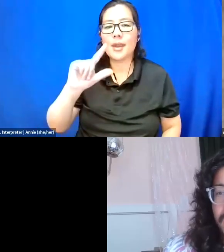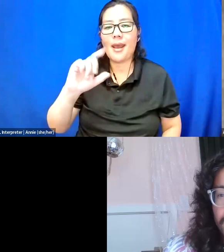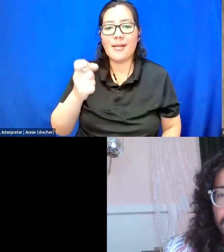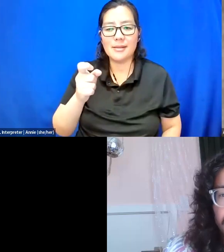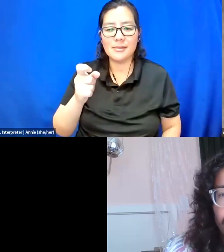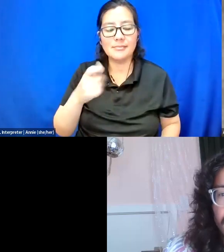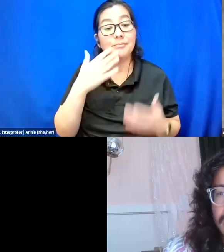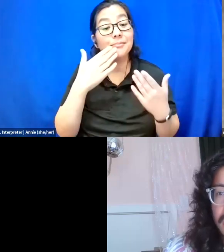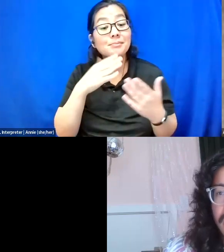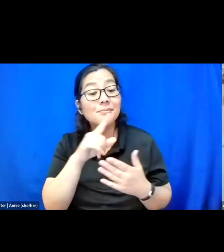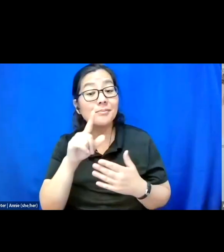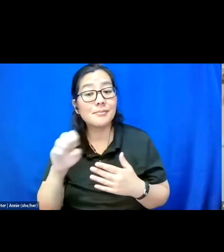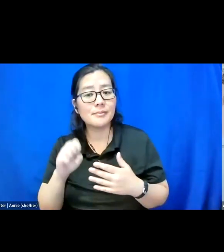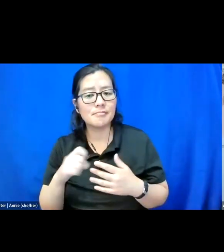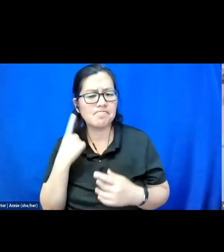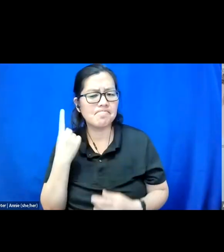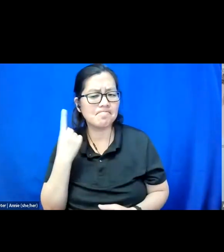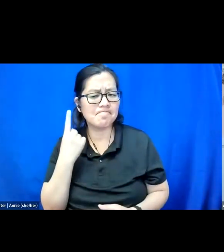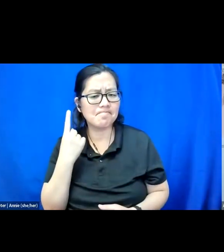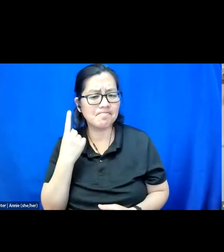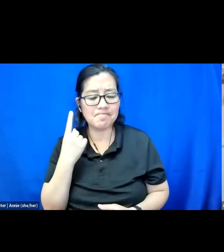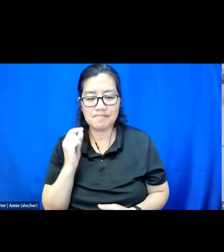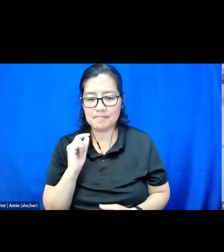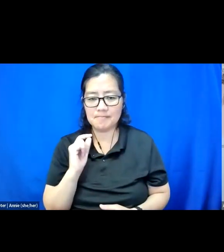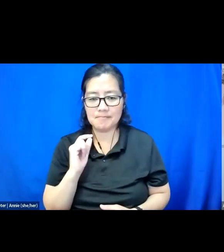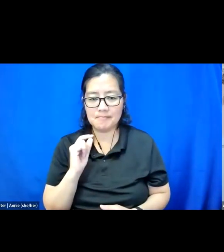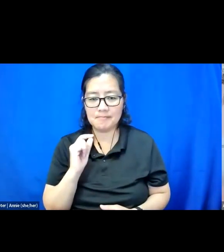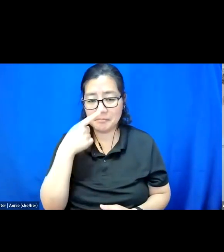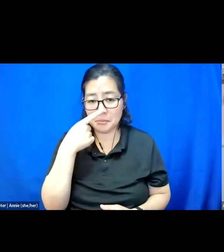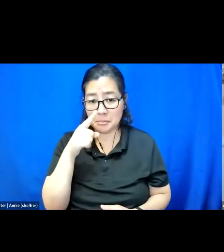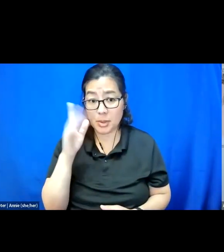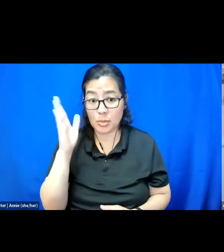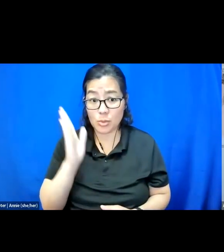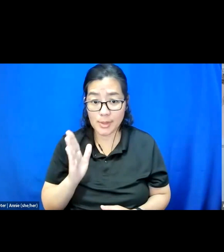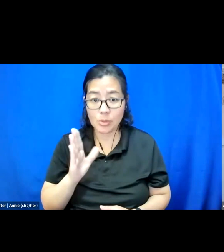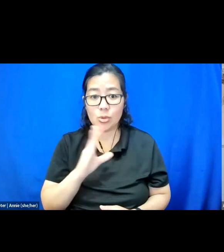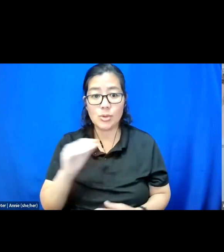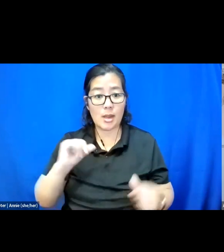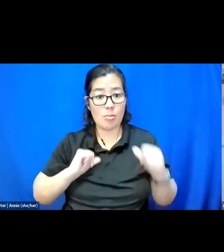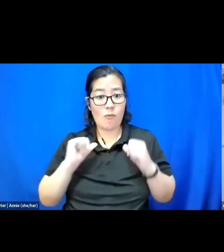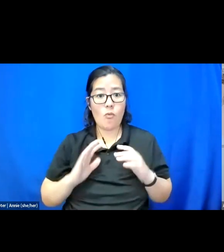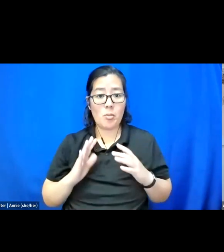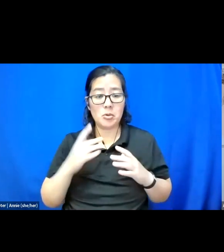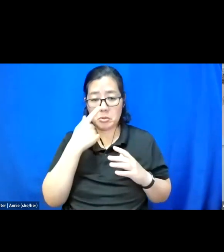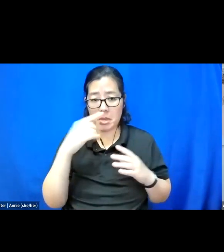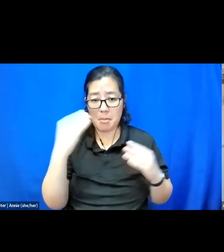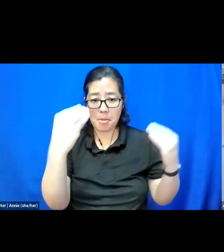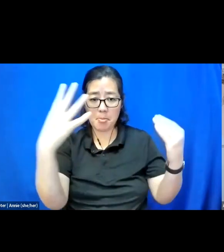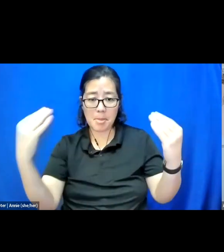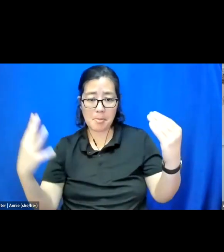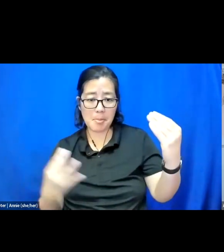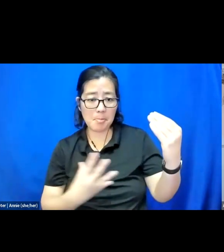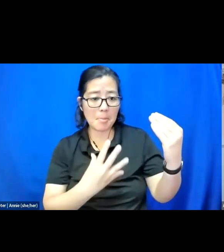I'm wondering if we could get the presenters, the performers on camera for the last couple